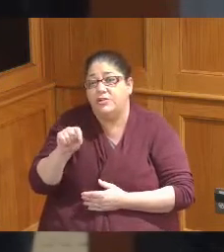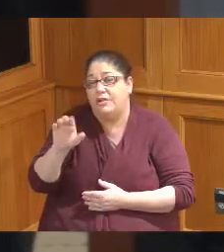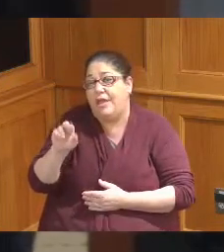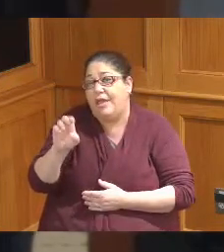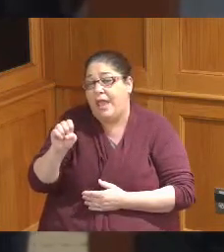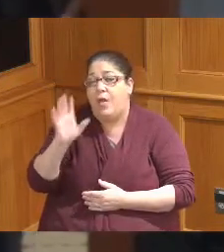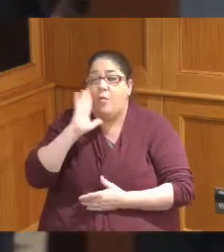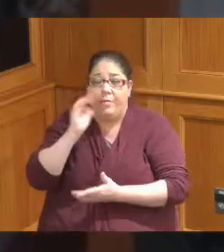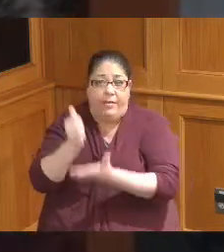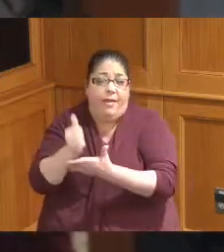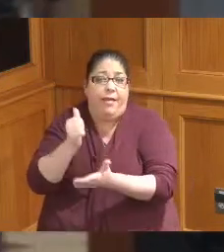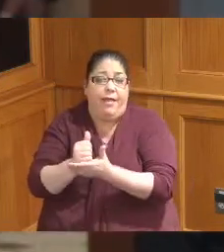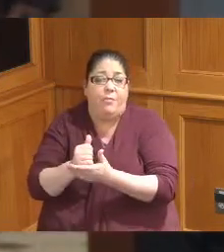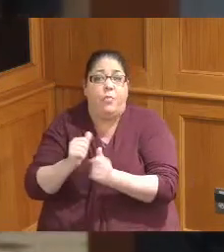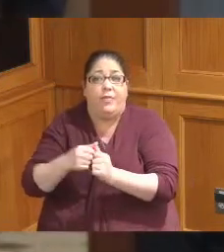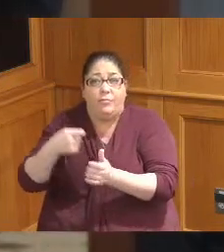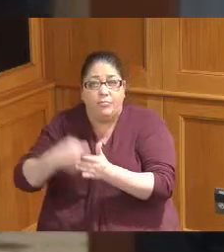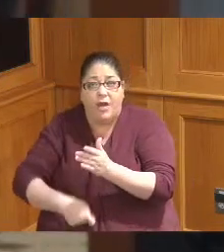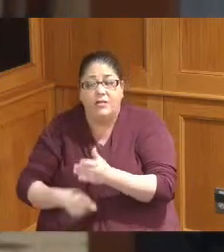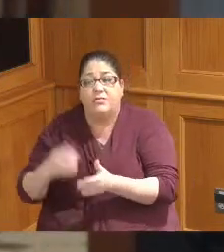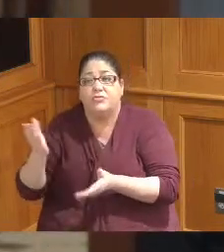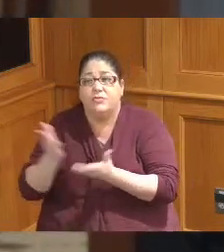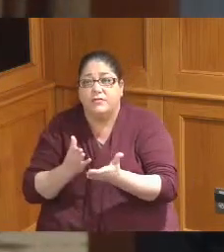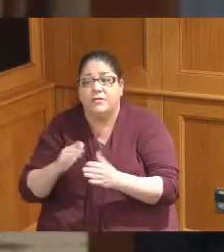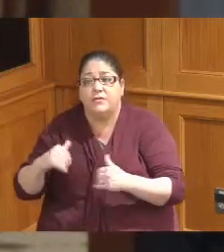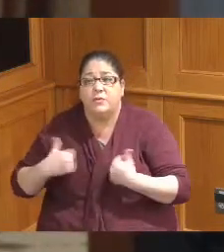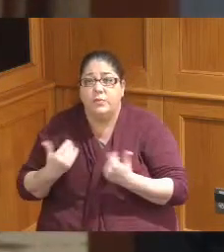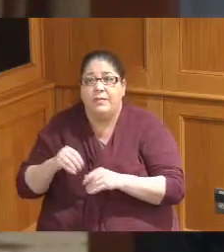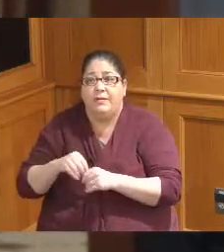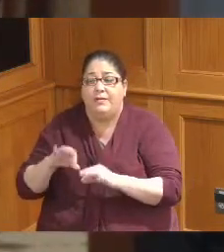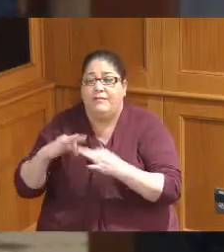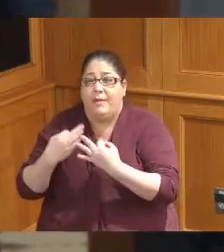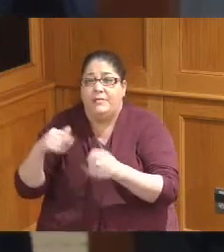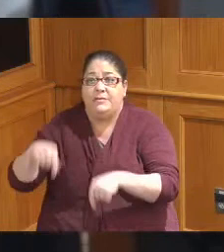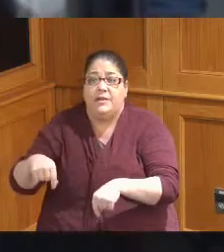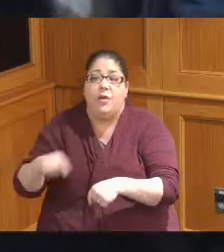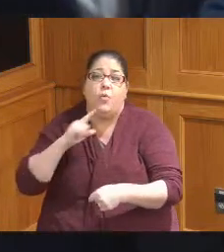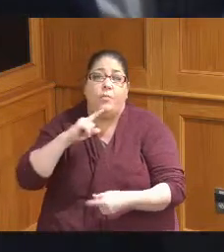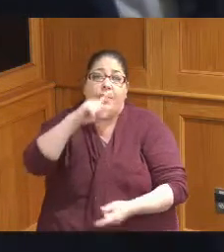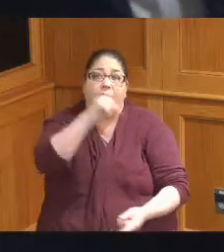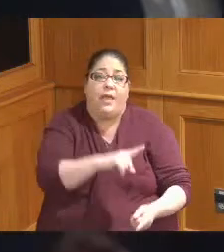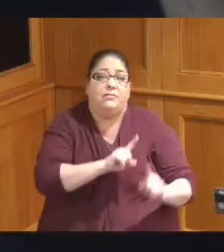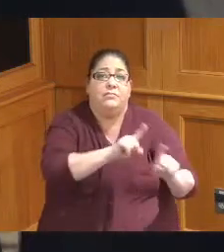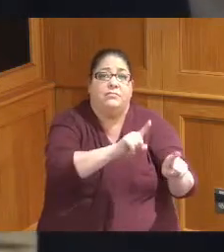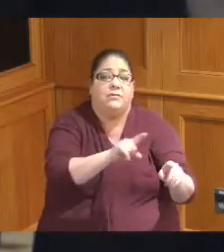of Crisis services for Youth and families within Hamilton County so for those two because those are